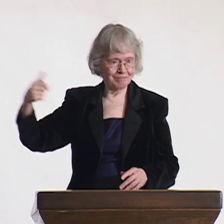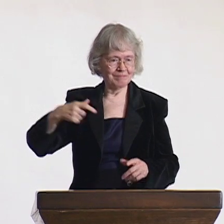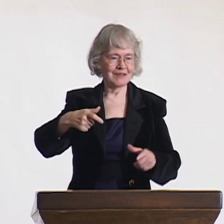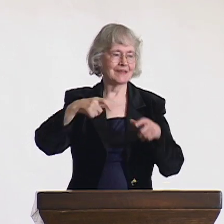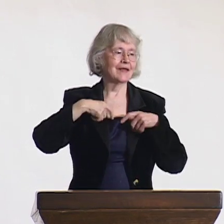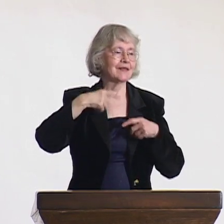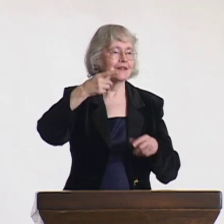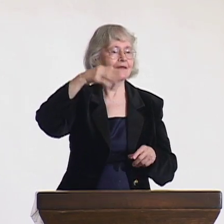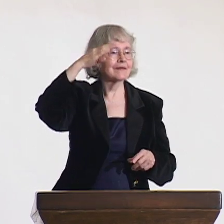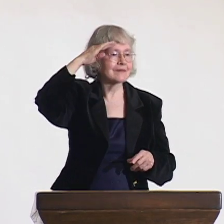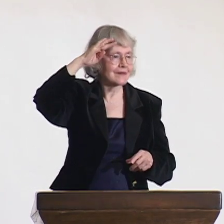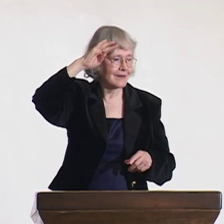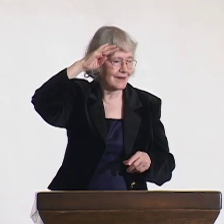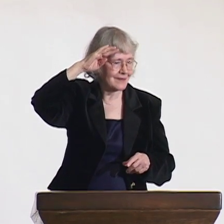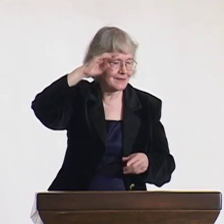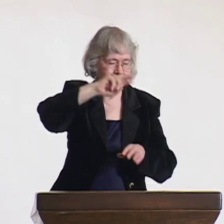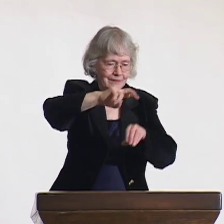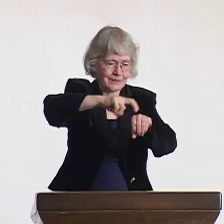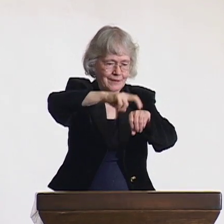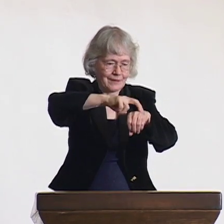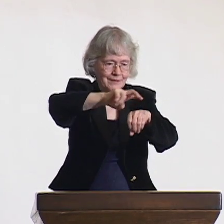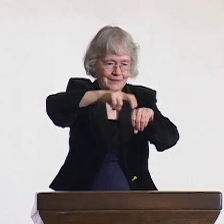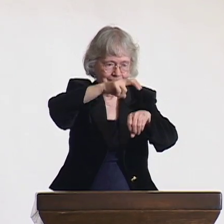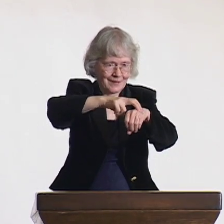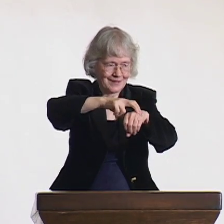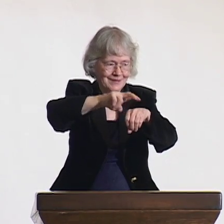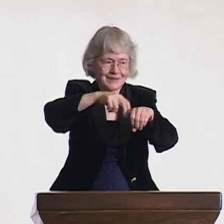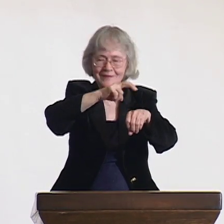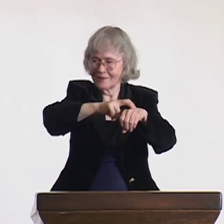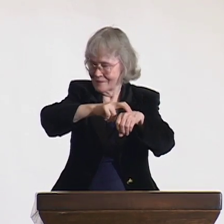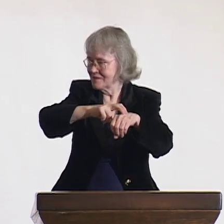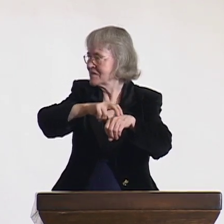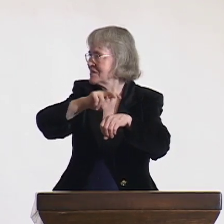My third degree in Law I just received in 2013